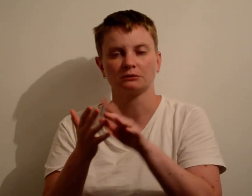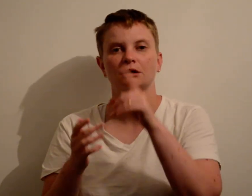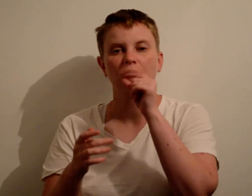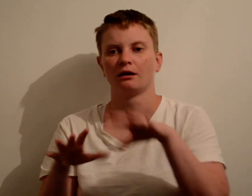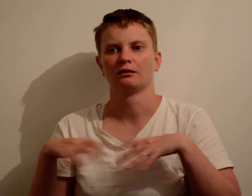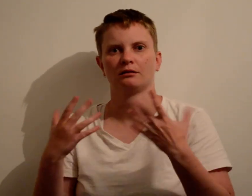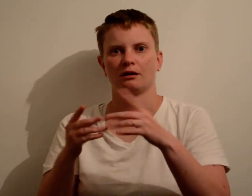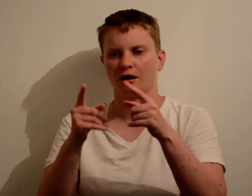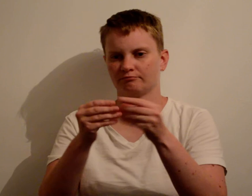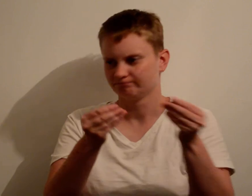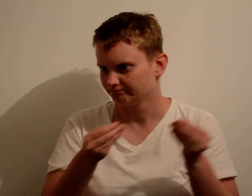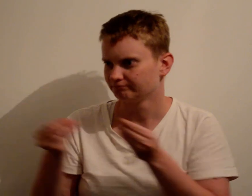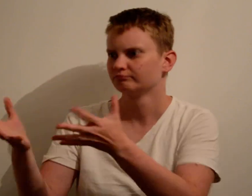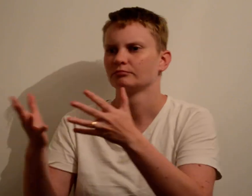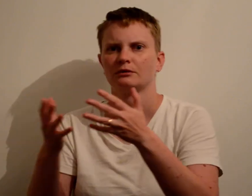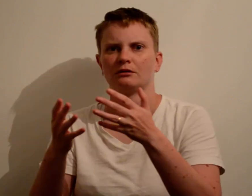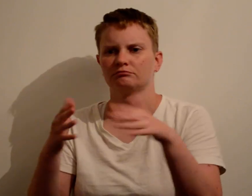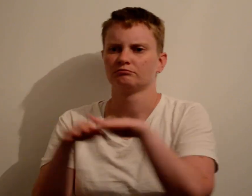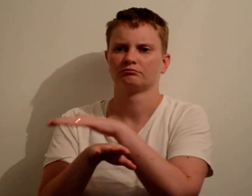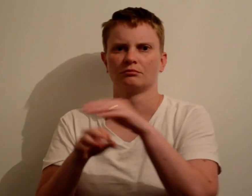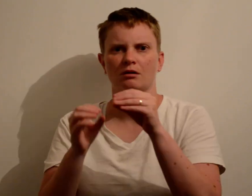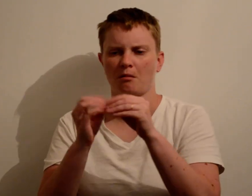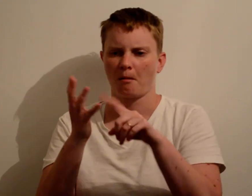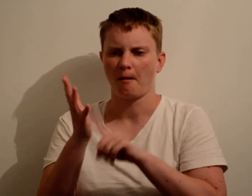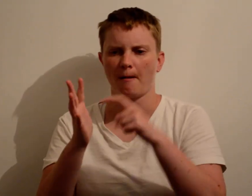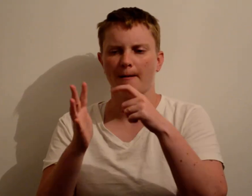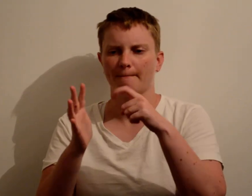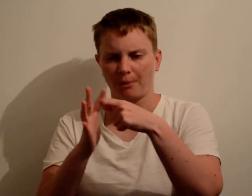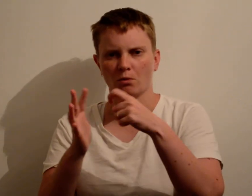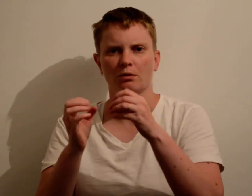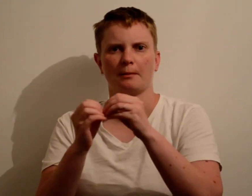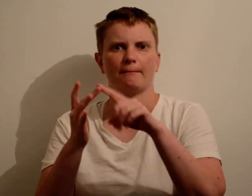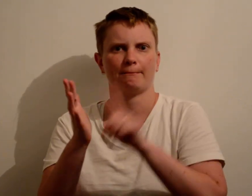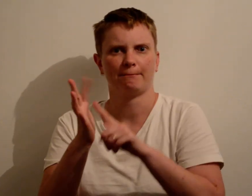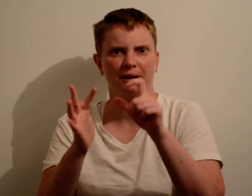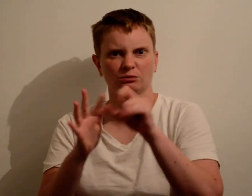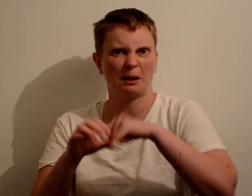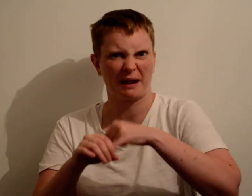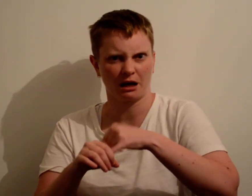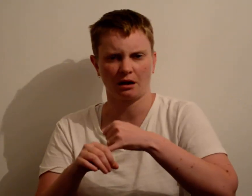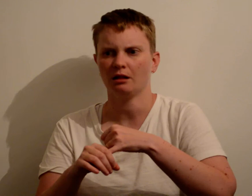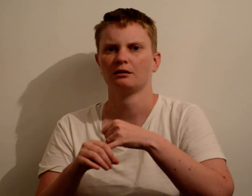It means to cover my medicare, bulk billed medical